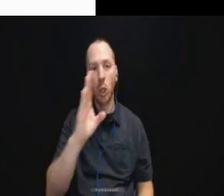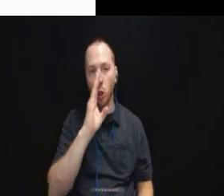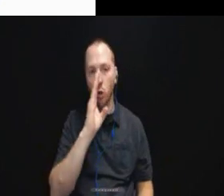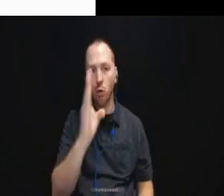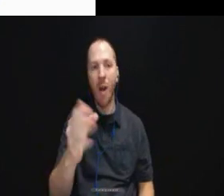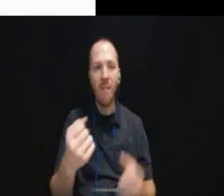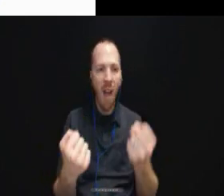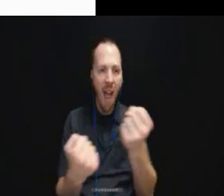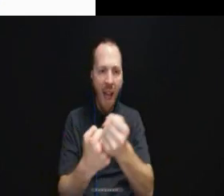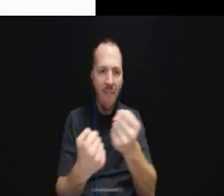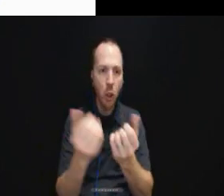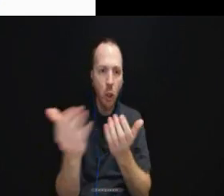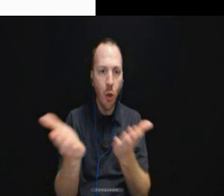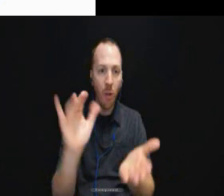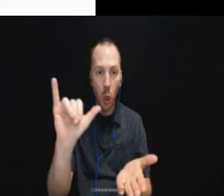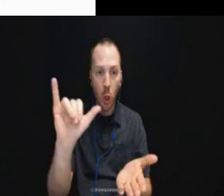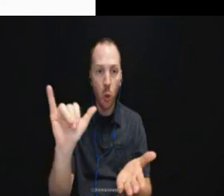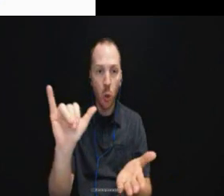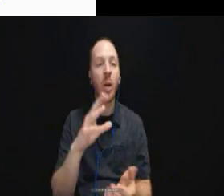and judicial forums.